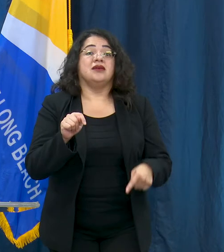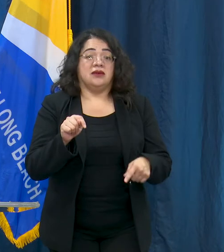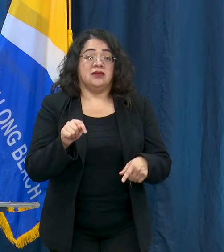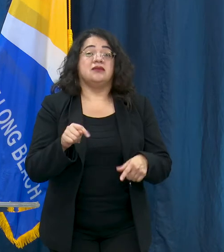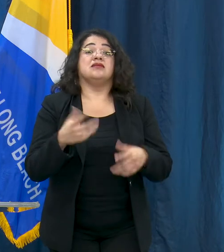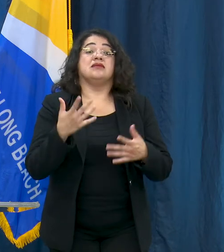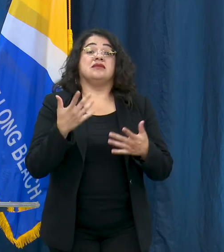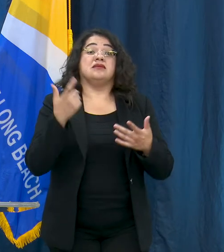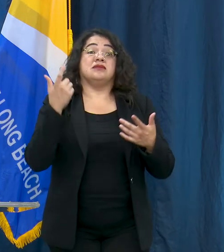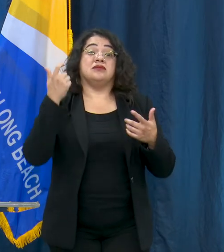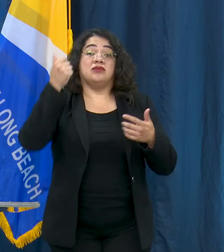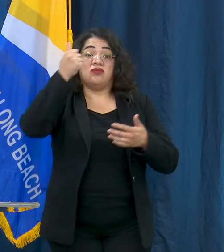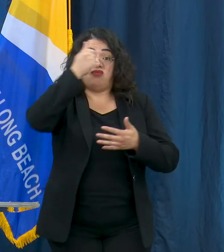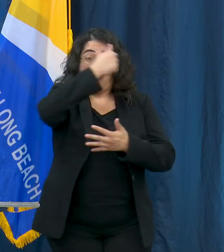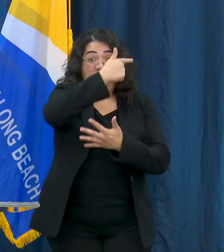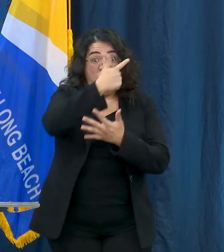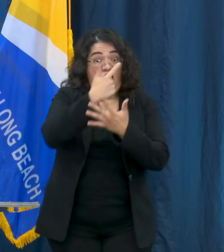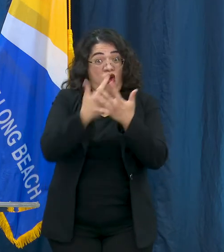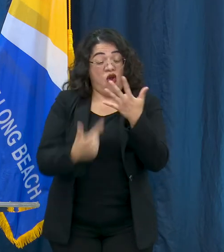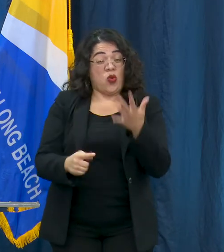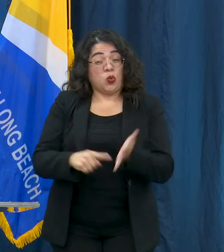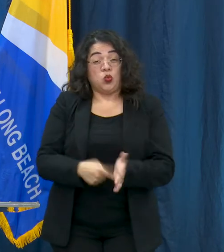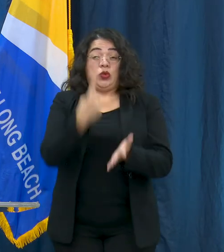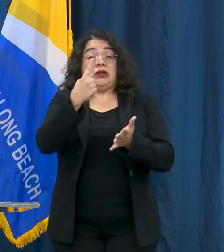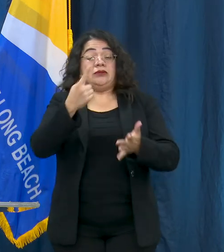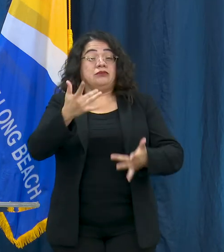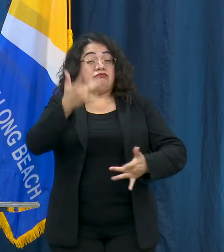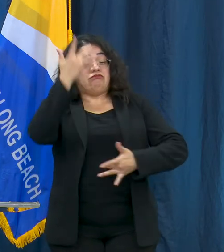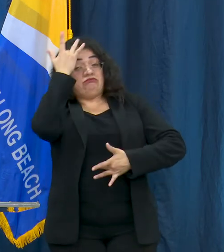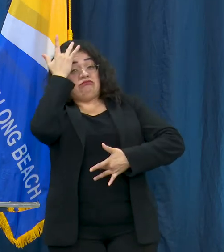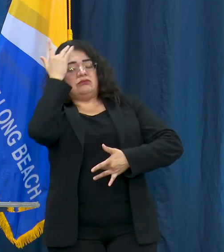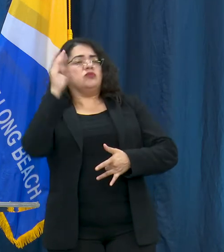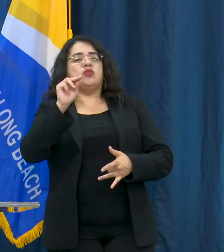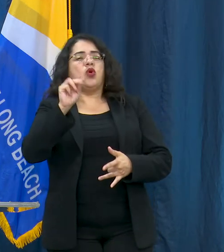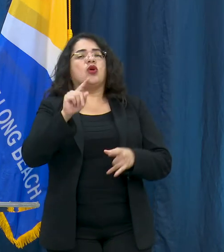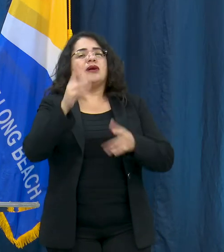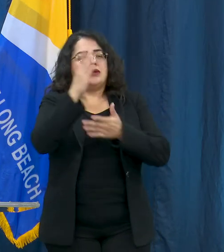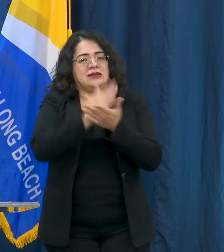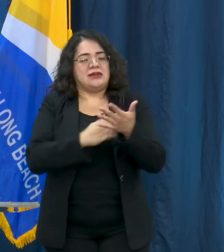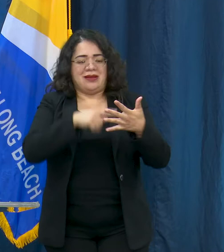same symptoms. Call your child's doctor if your child